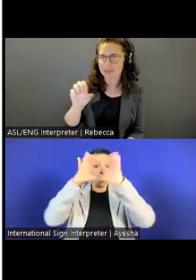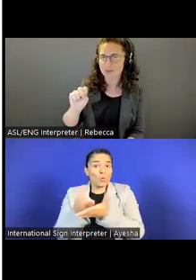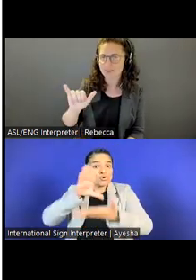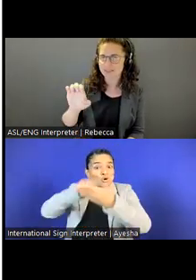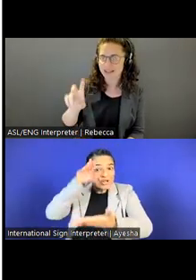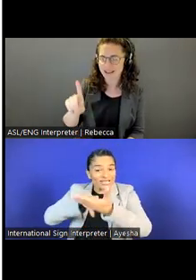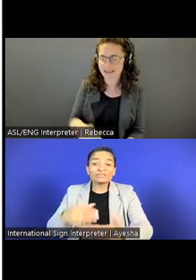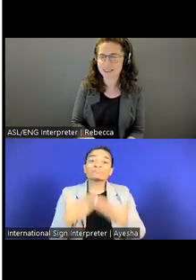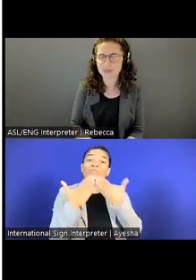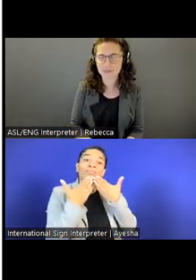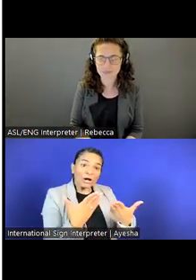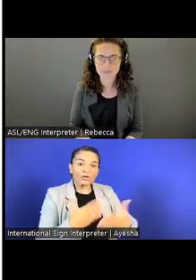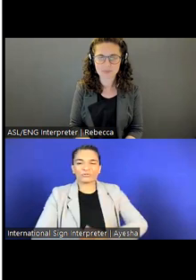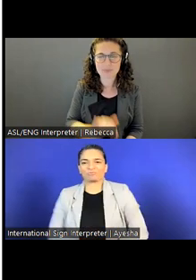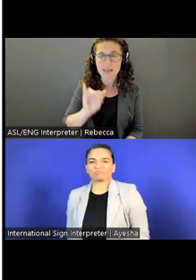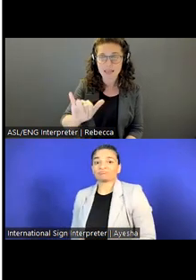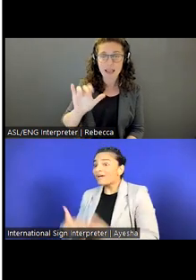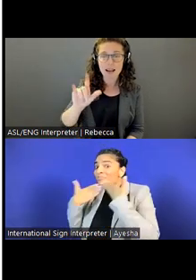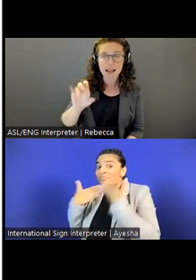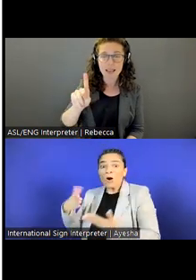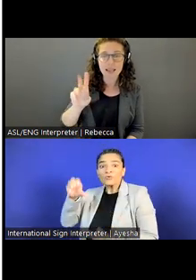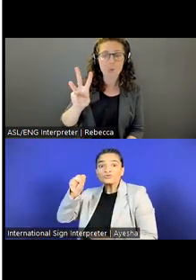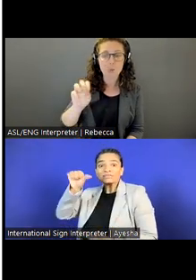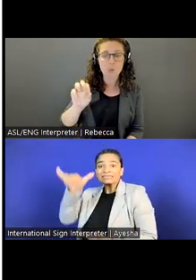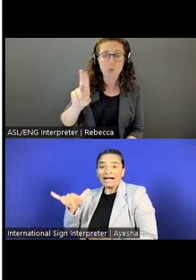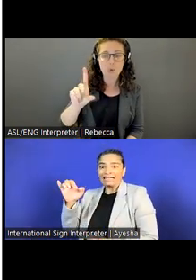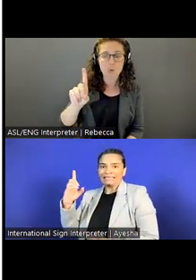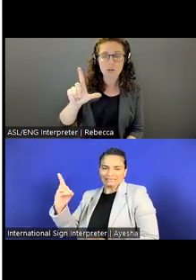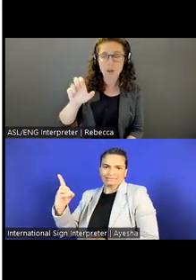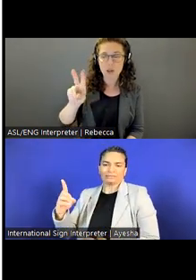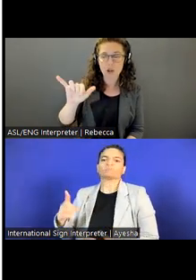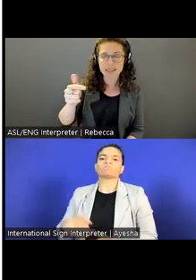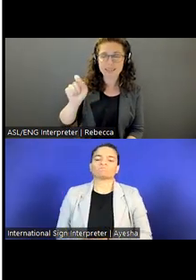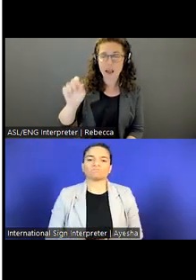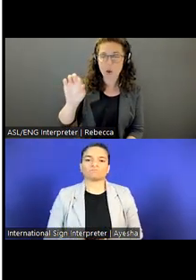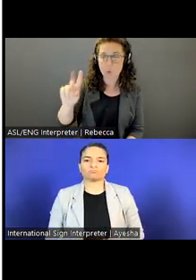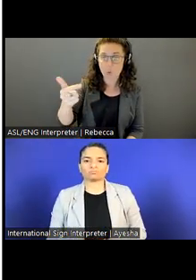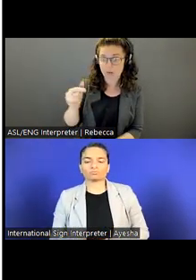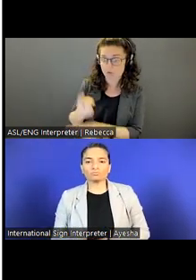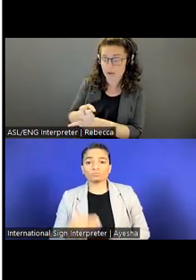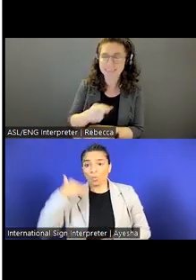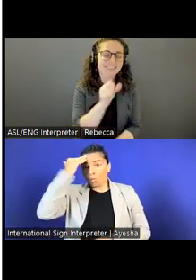Is that correct? Syed Zaidi: Yes. Yes. Ashley Holben: Perfect.